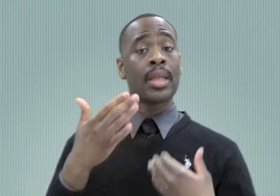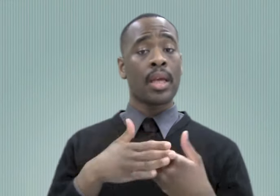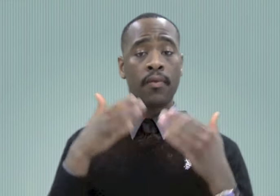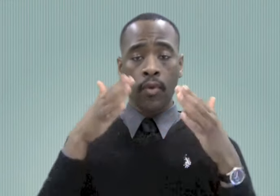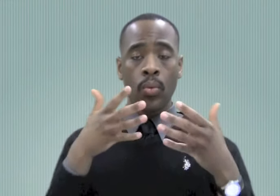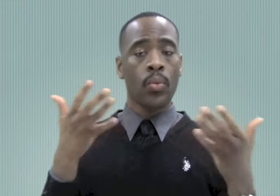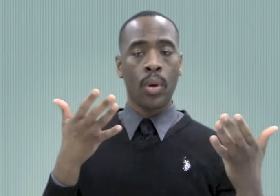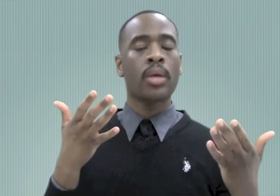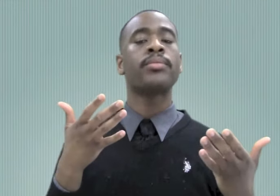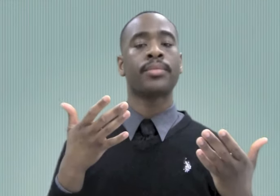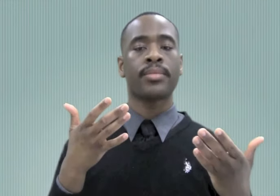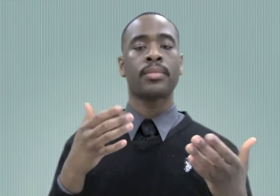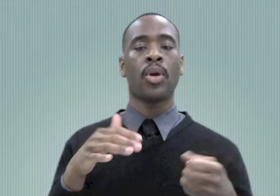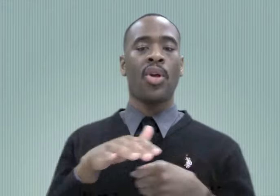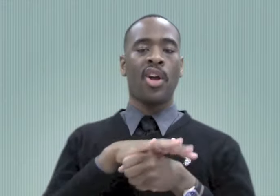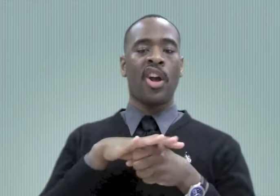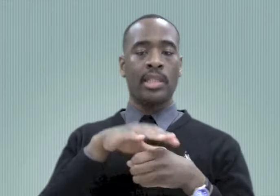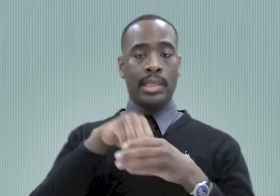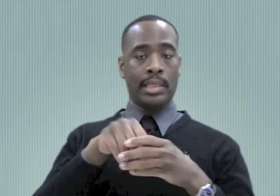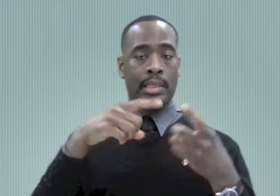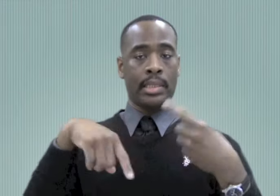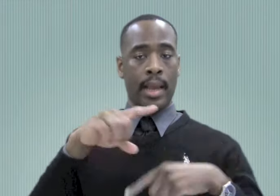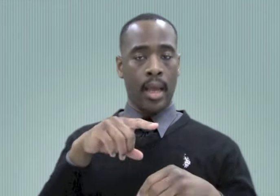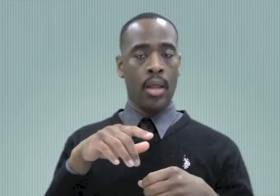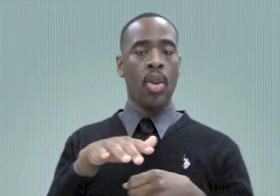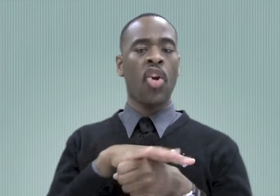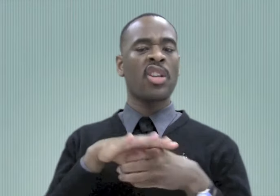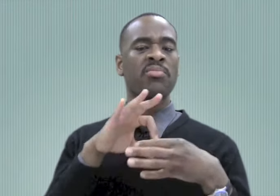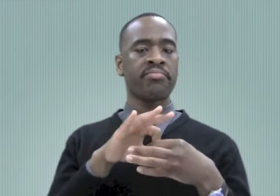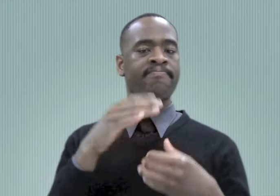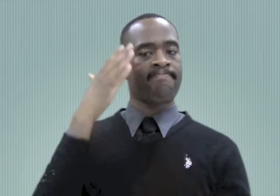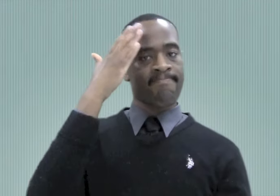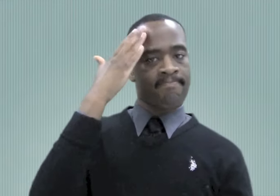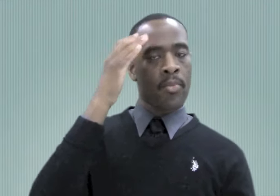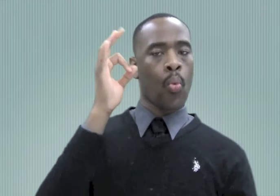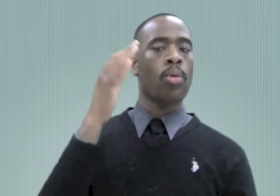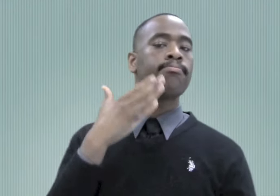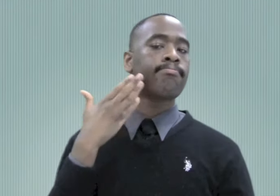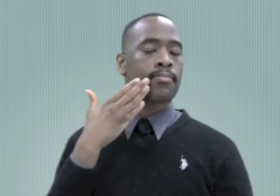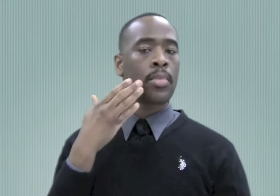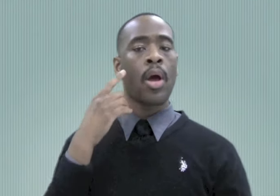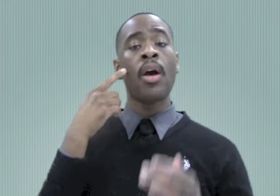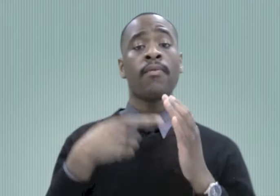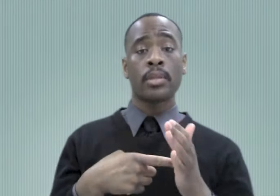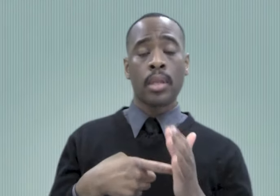Another feature is location of signs which can be made on the forehead or someplace lower. For example,